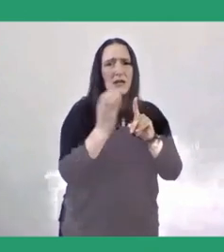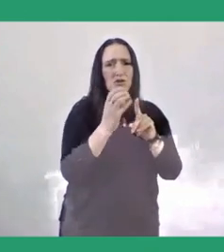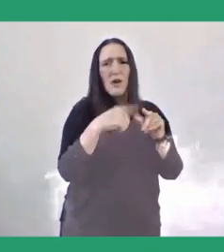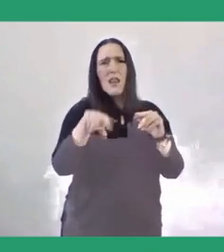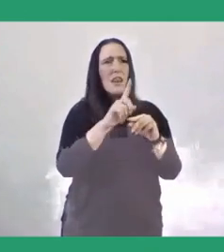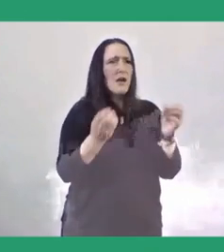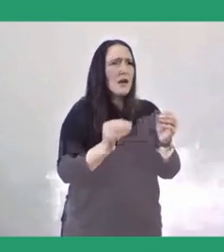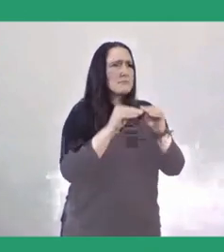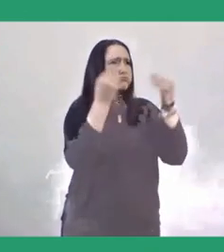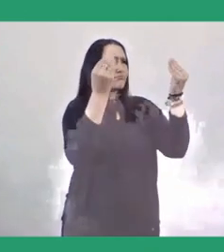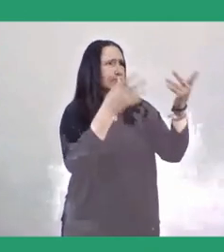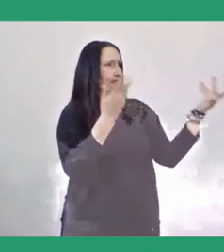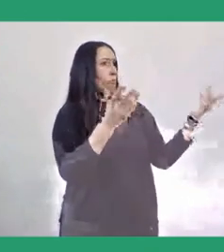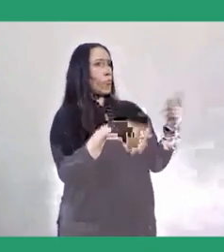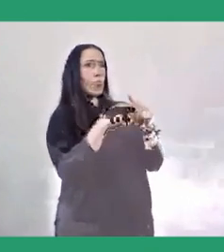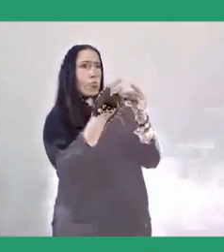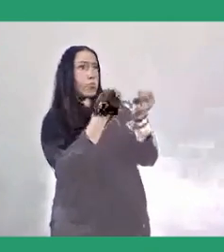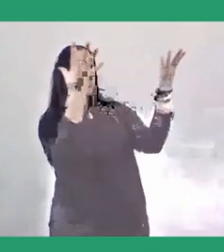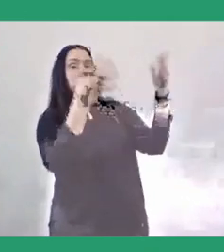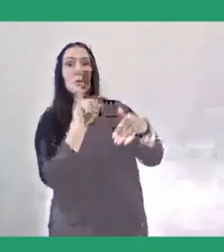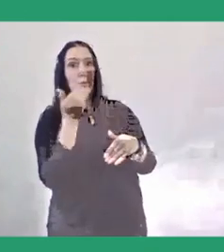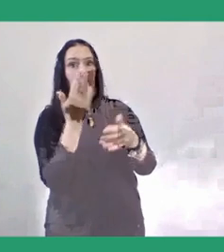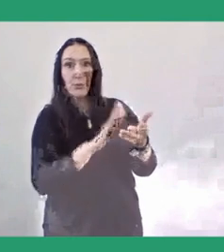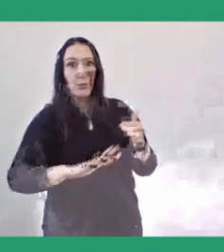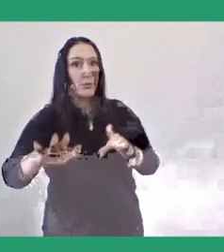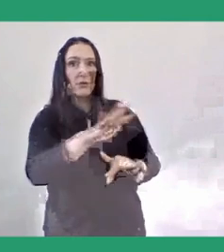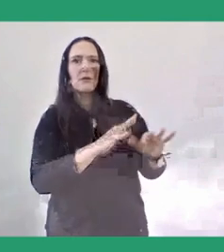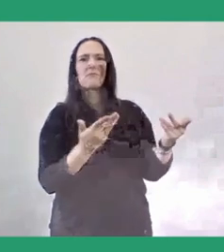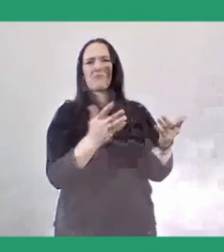and was high in urban consumption and low in social cohesion.